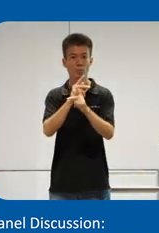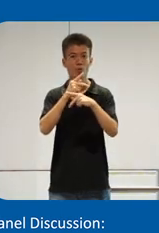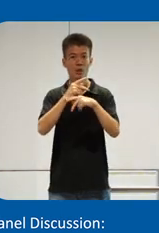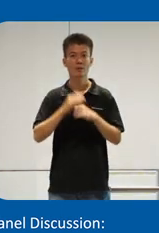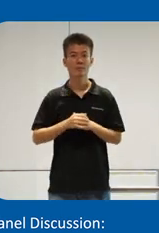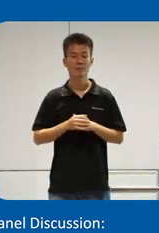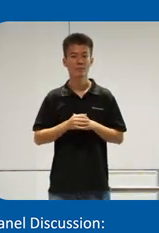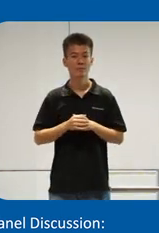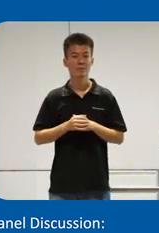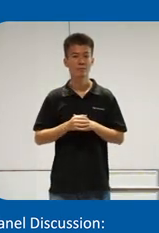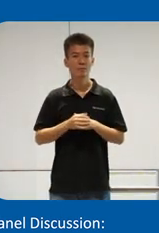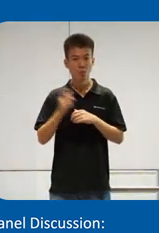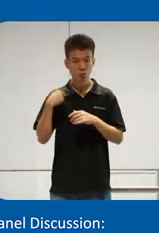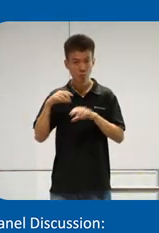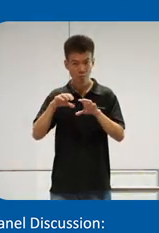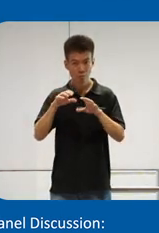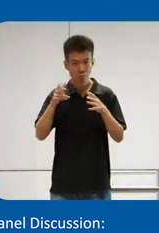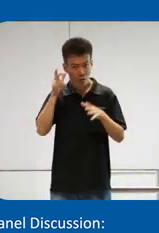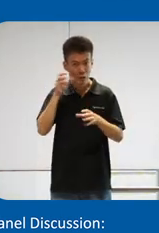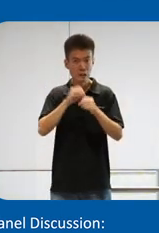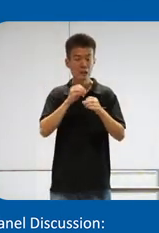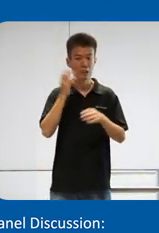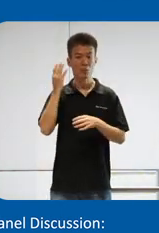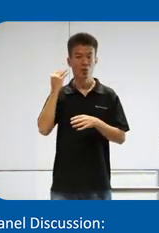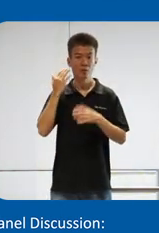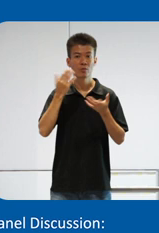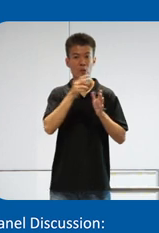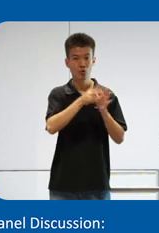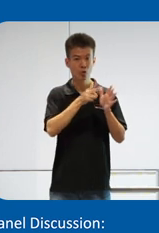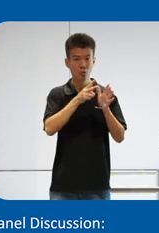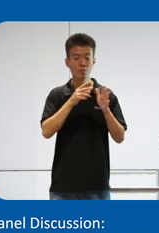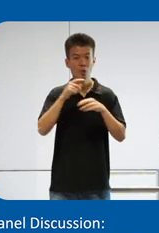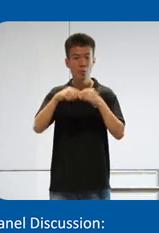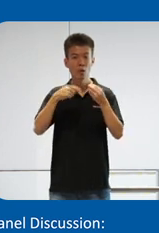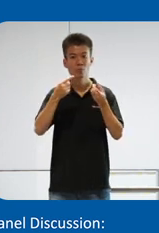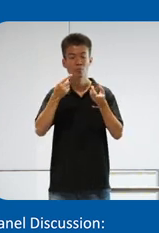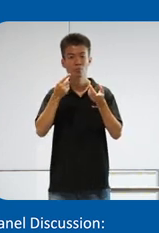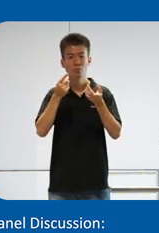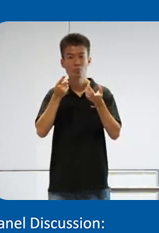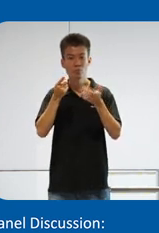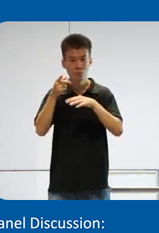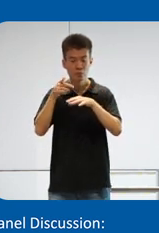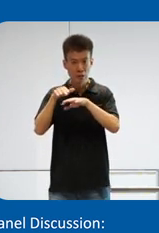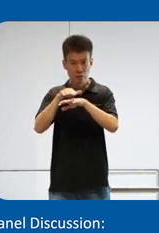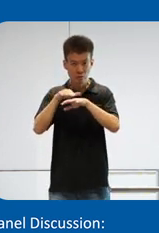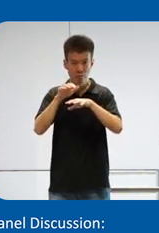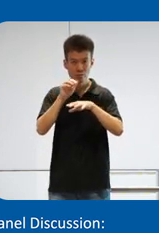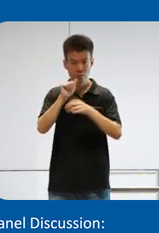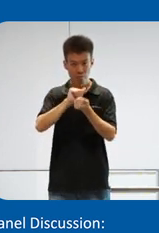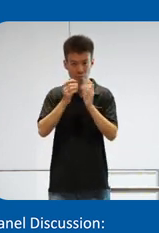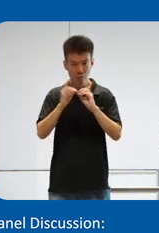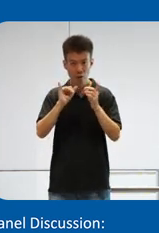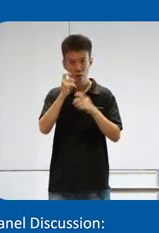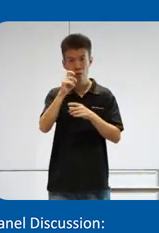and uh we did hear in the previous uh videos about surface surface adaptive kit as well as Xbox Xbox